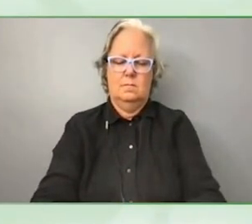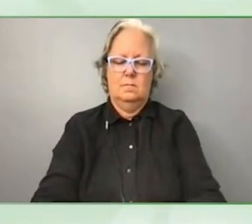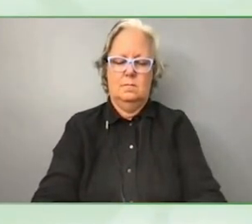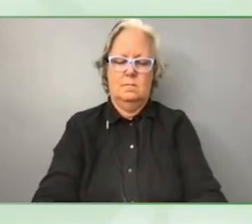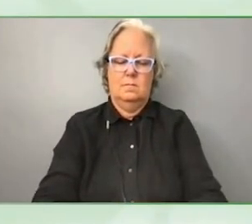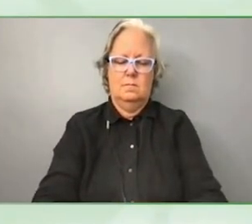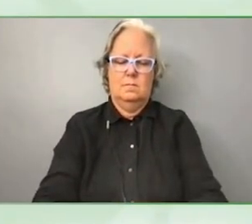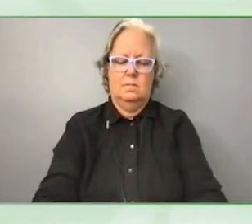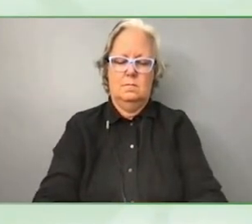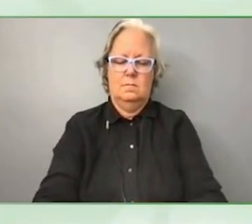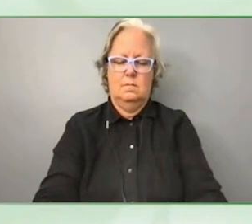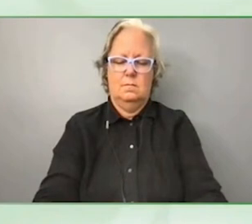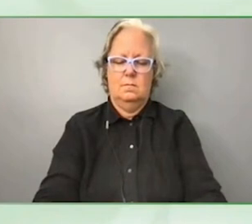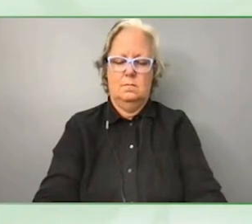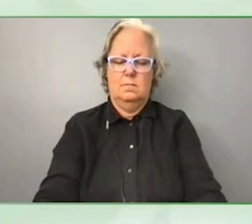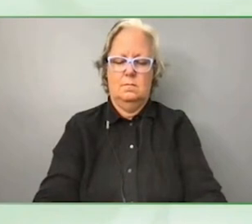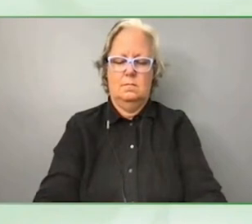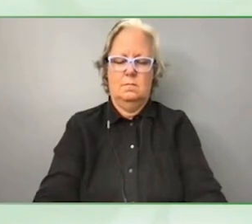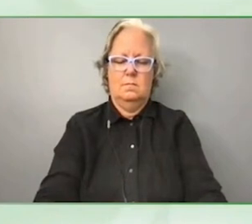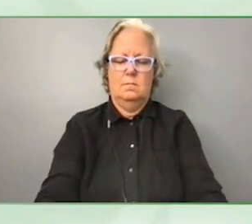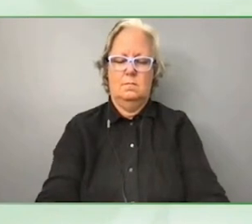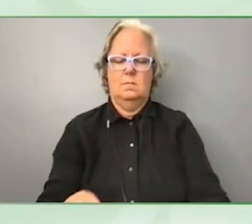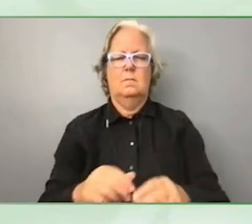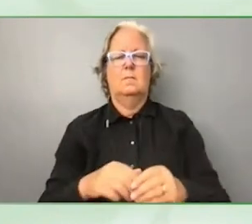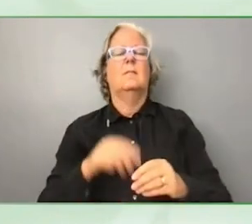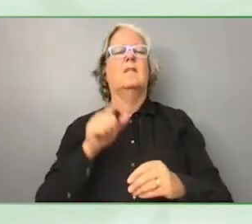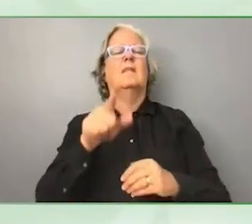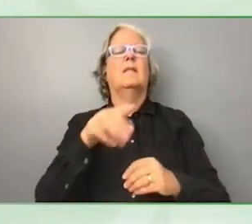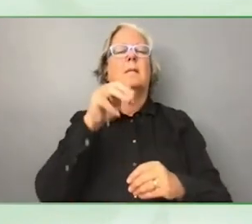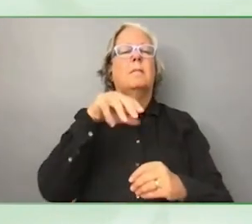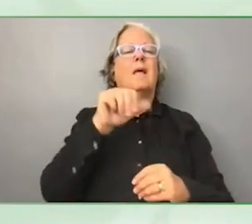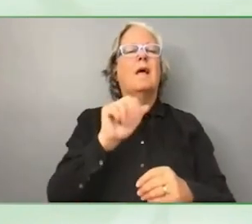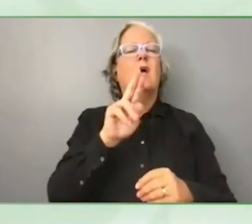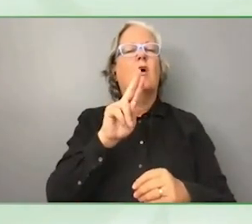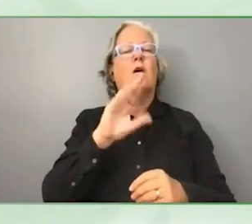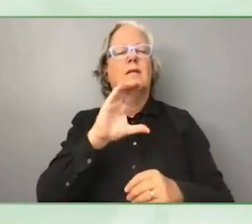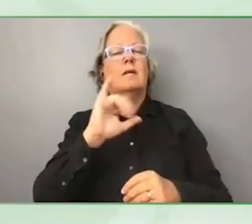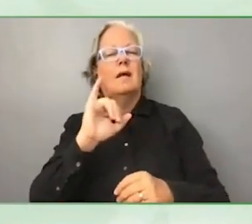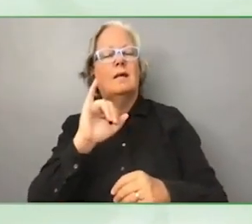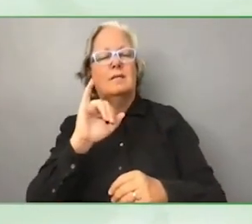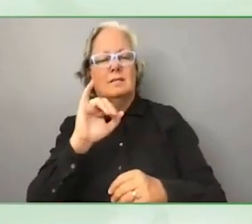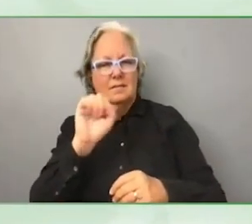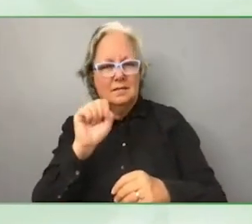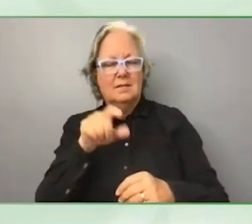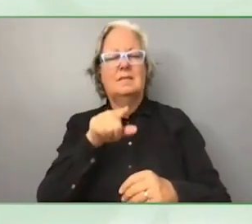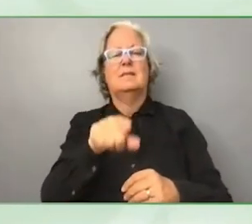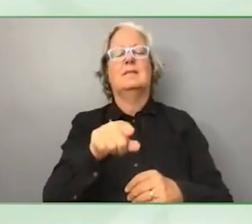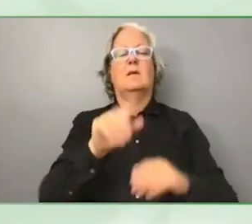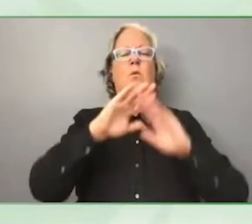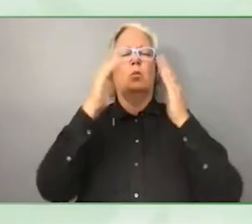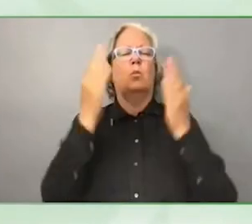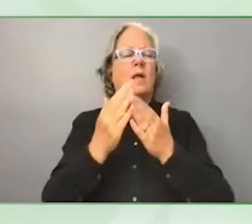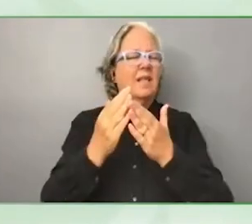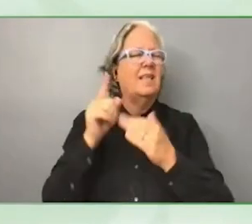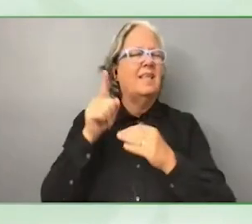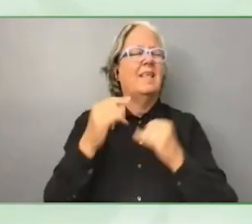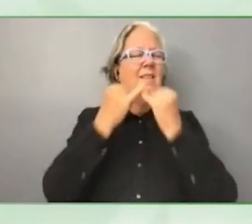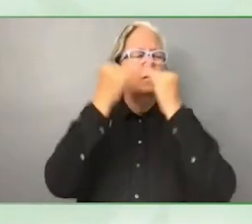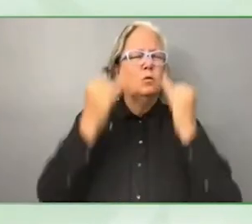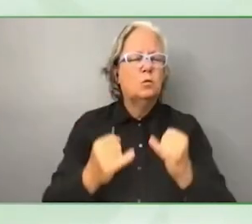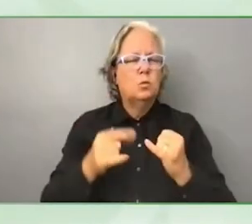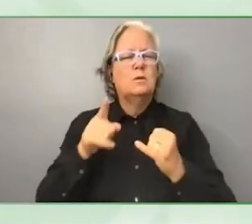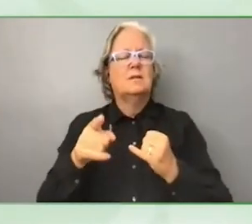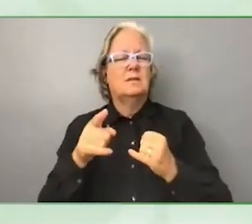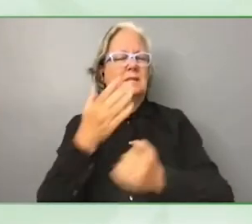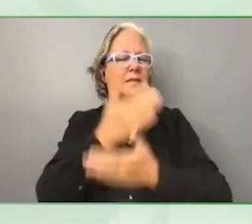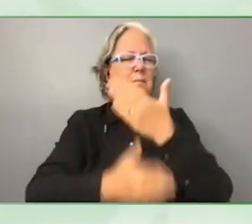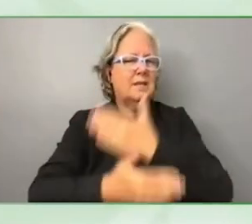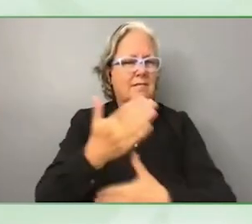I'm from the world Institute for disability, thank you to all of